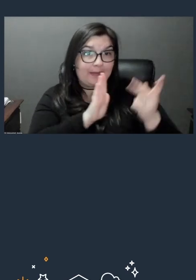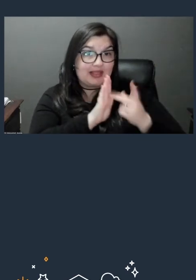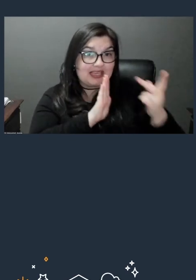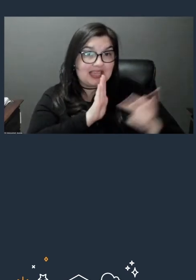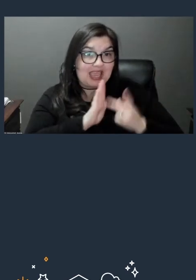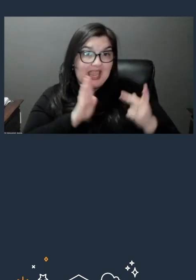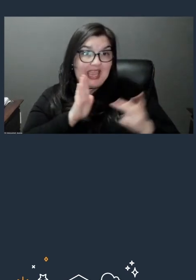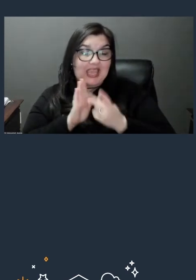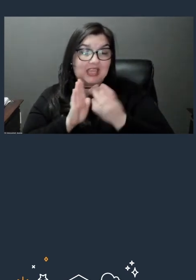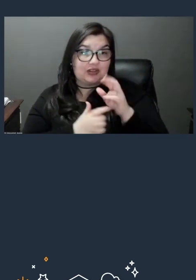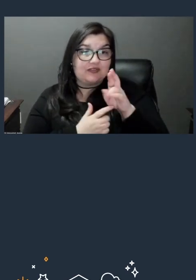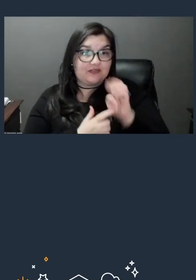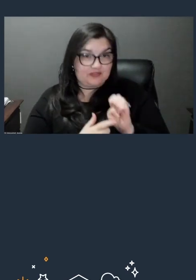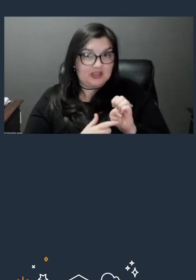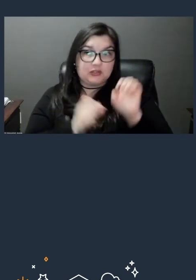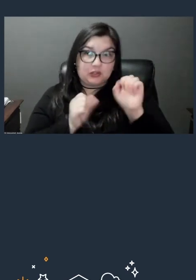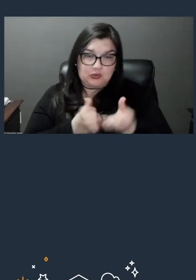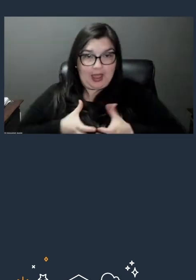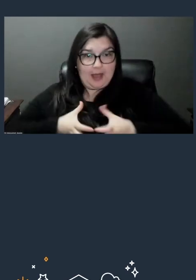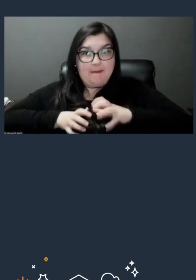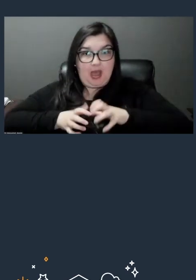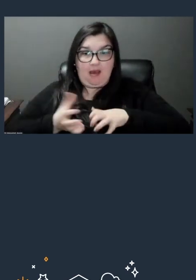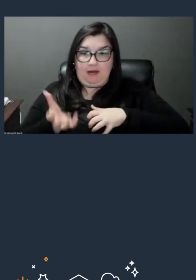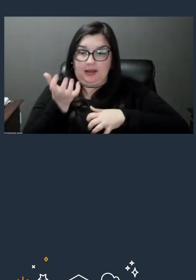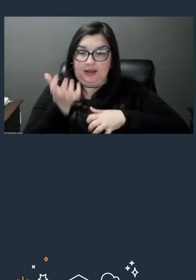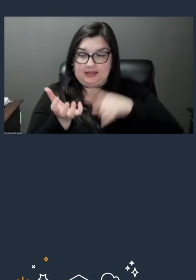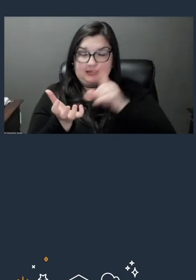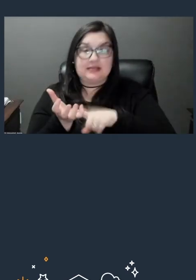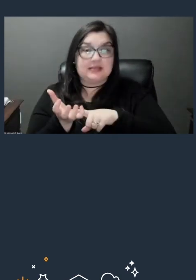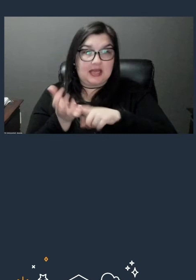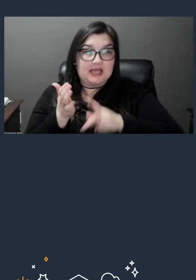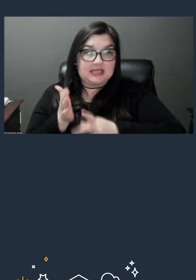you can take a bucket of data in S3 and get it replicated, get it copied or mirrored